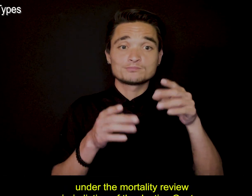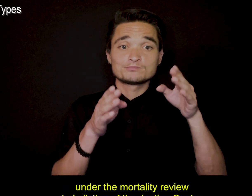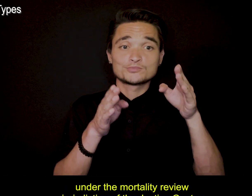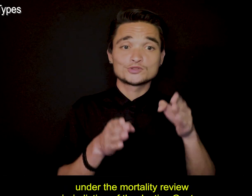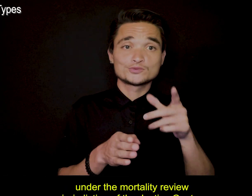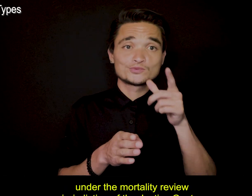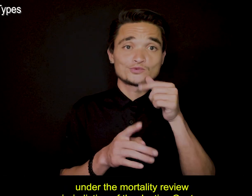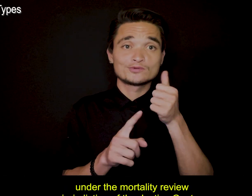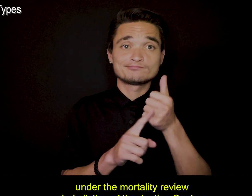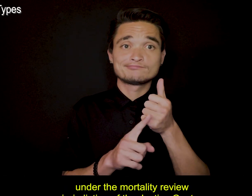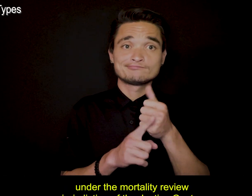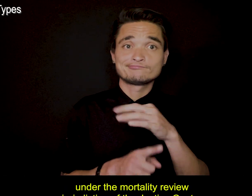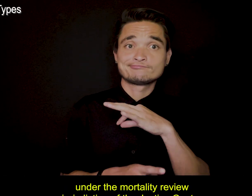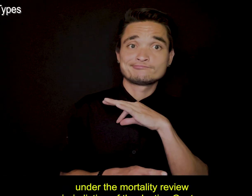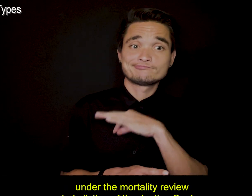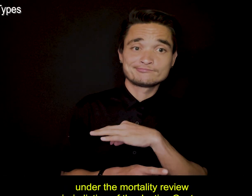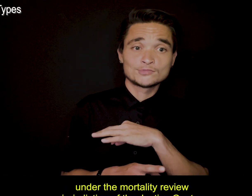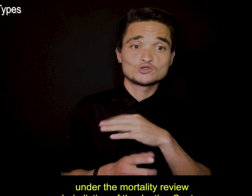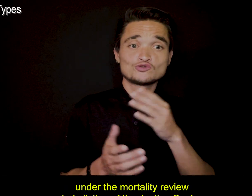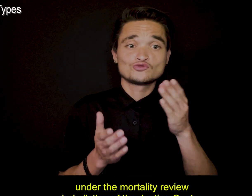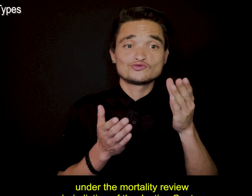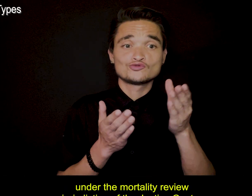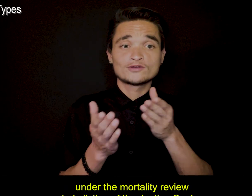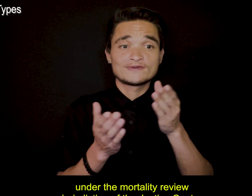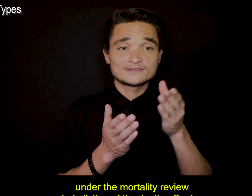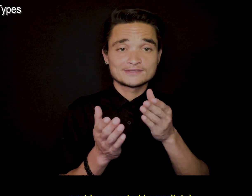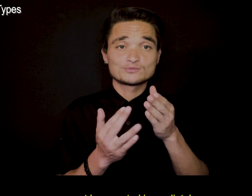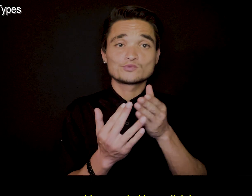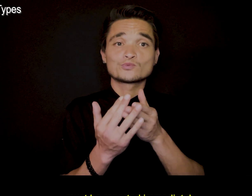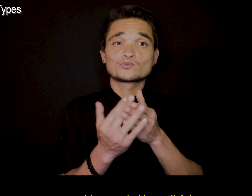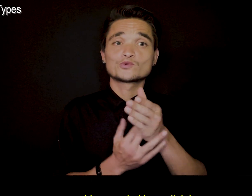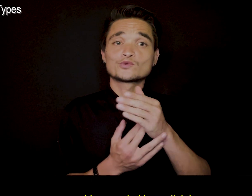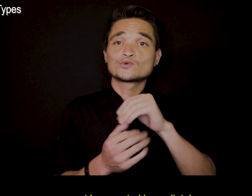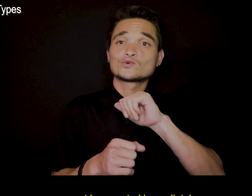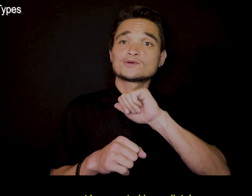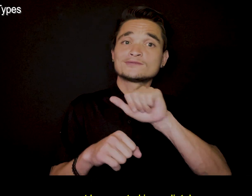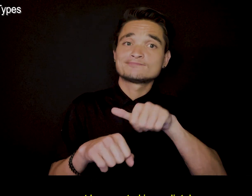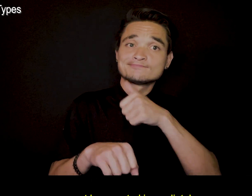under the mortality review jurisdiction of the Justice Center must be reported immediately.